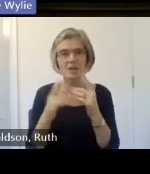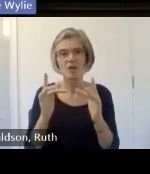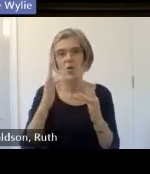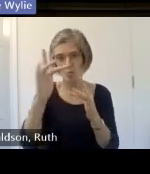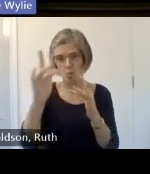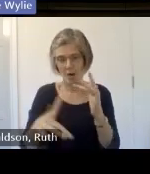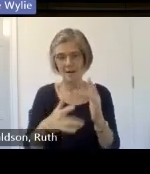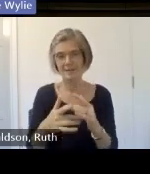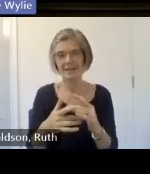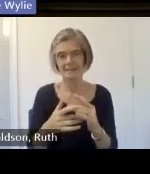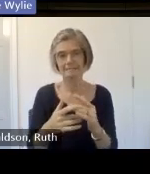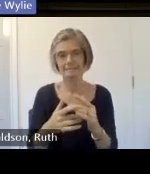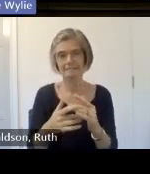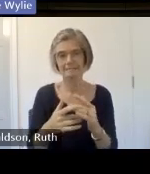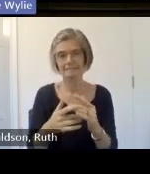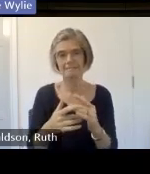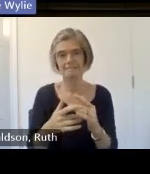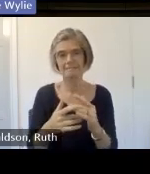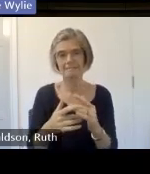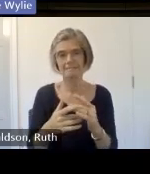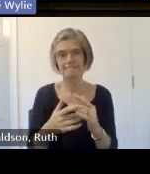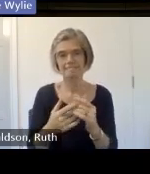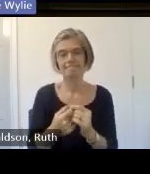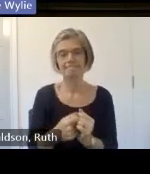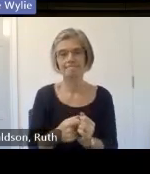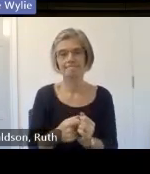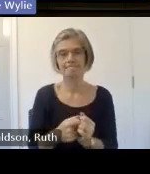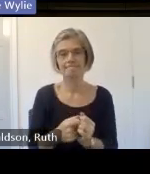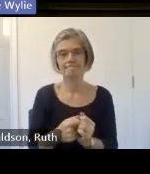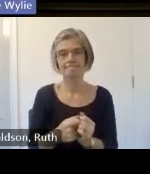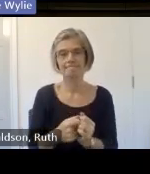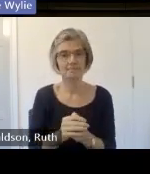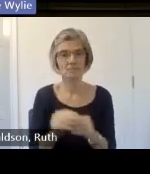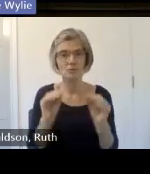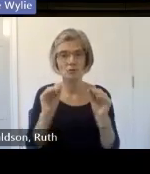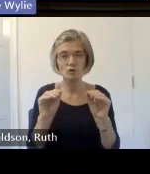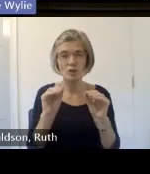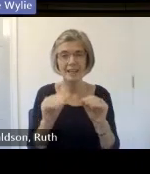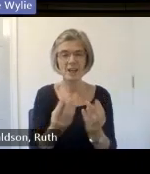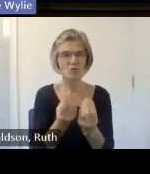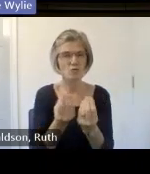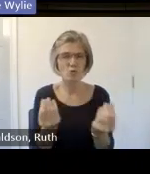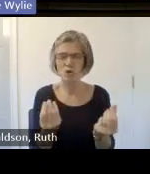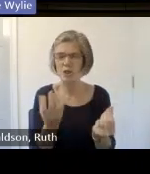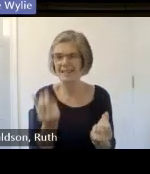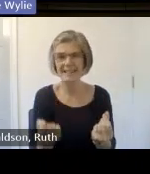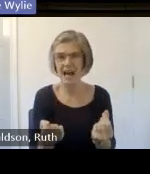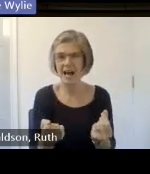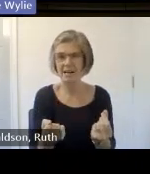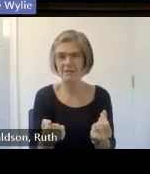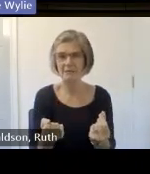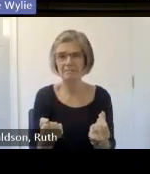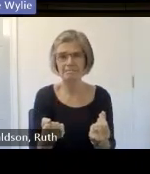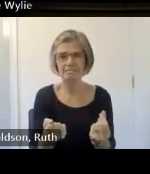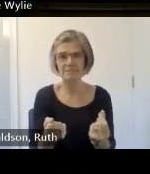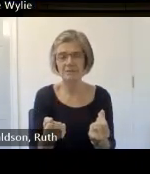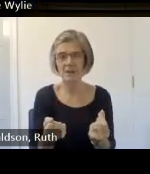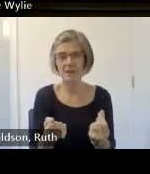email my email okay um training resources what training resources do you provide for interviewers